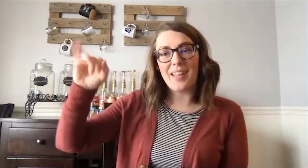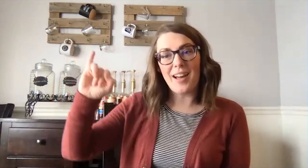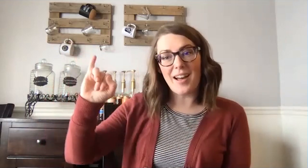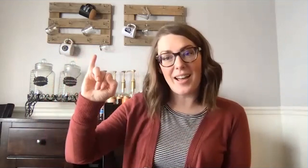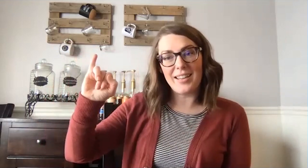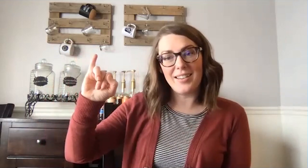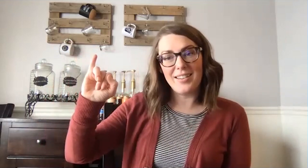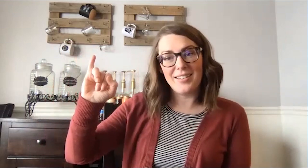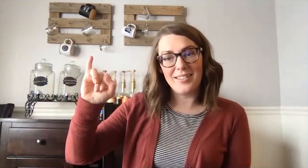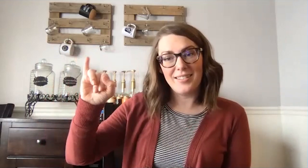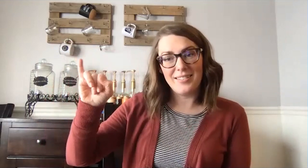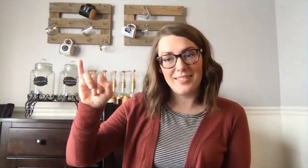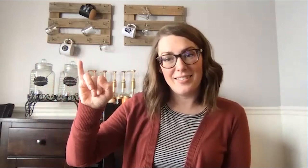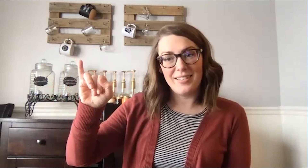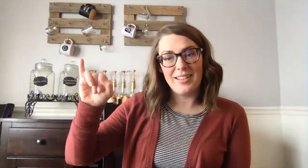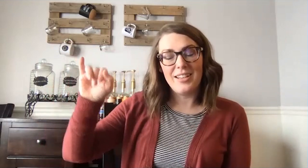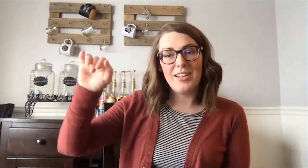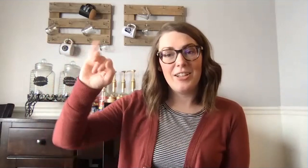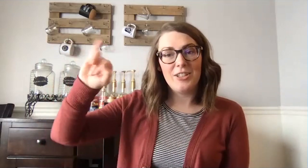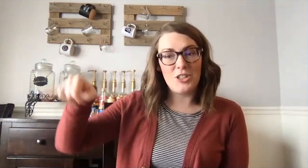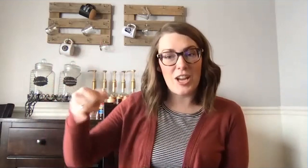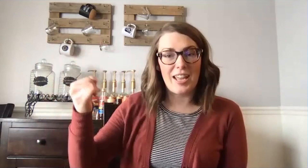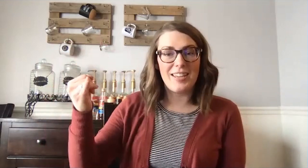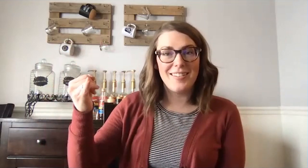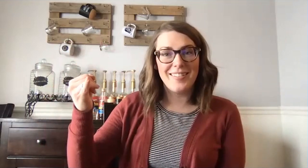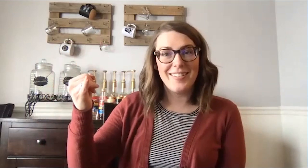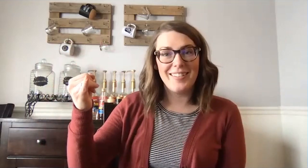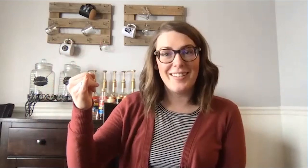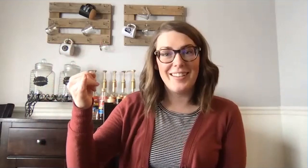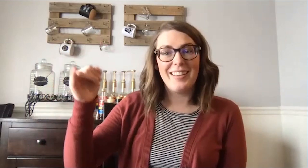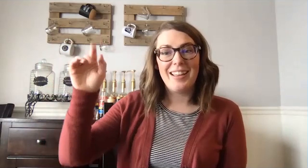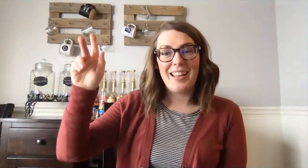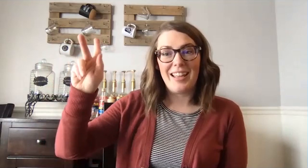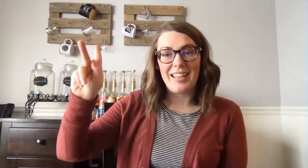i j k